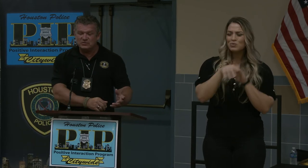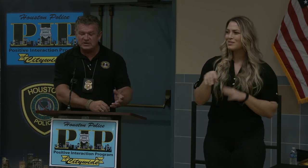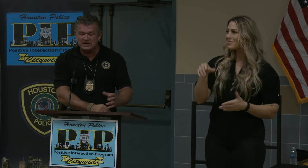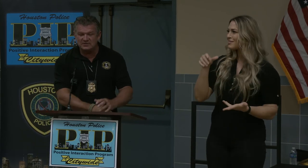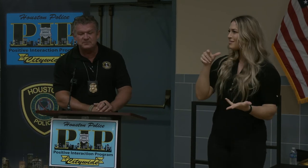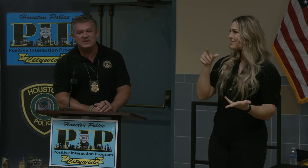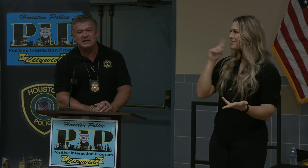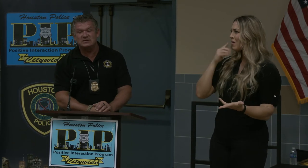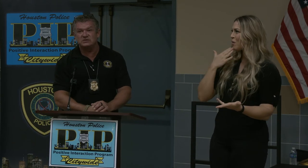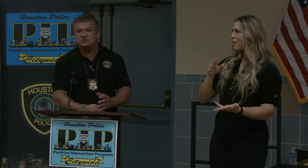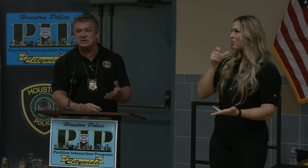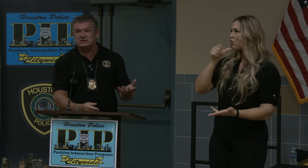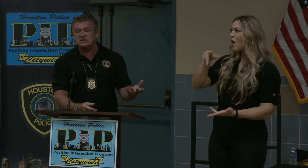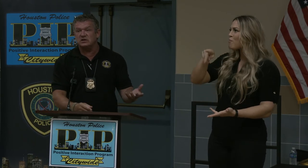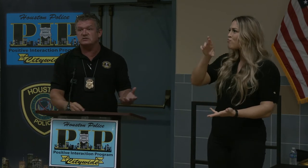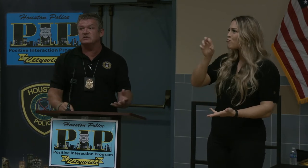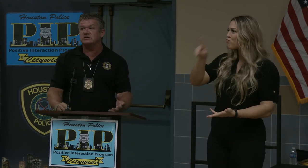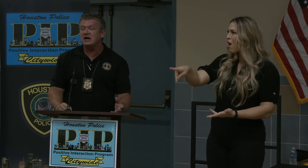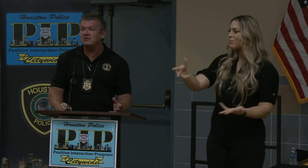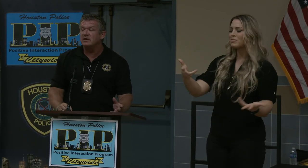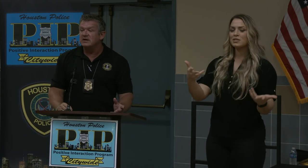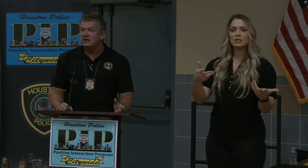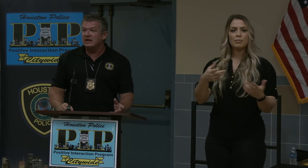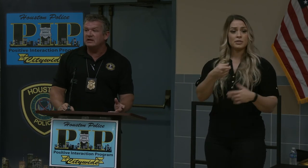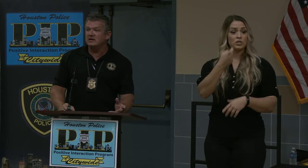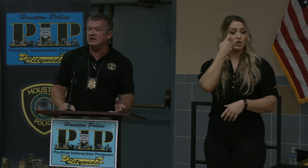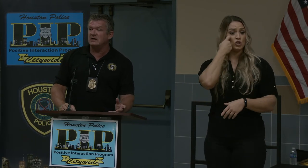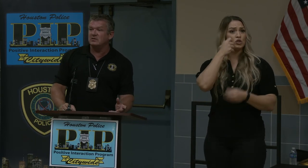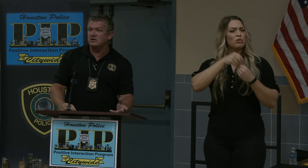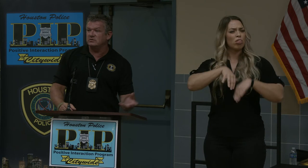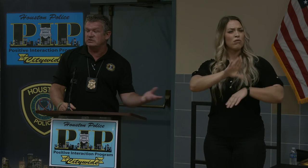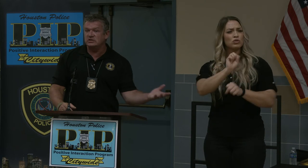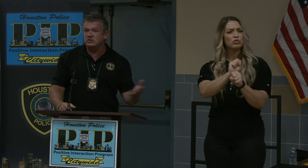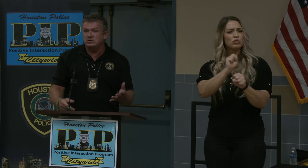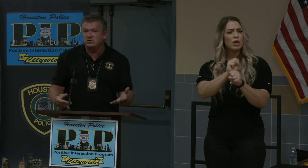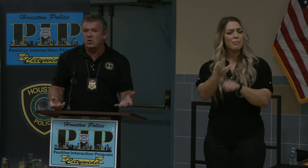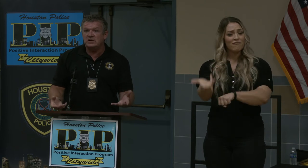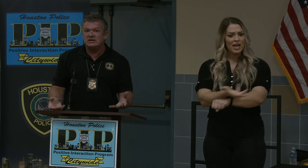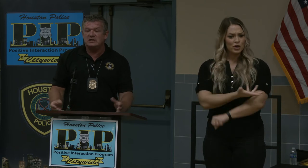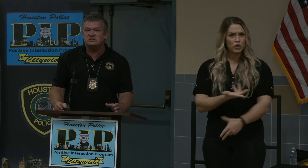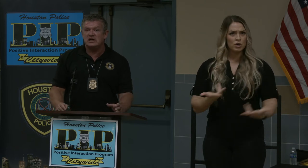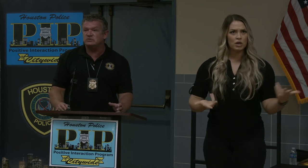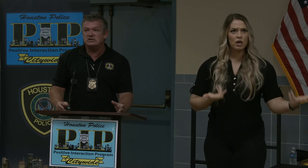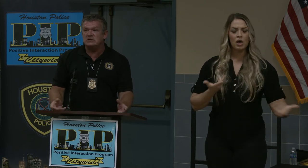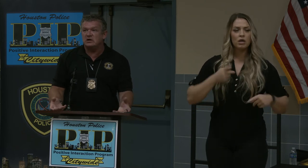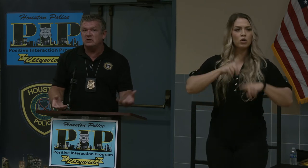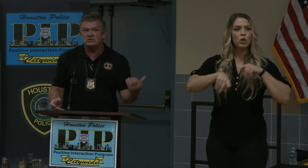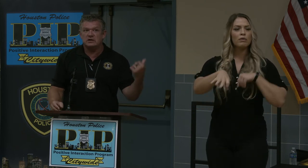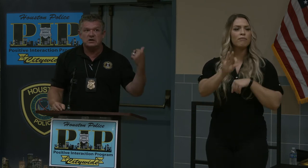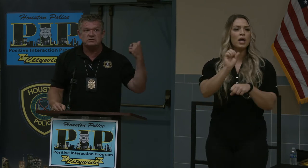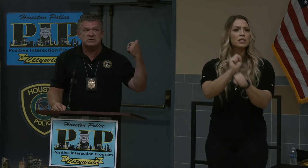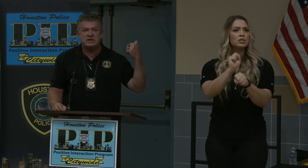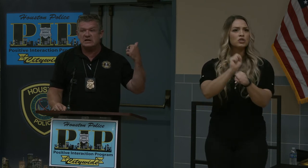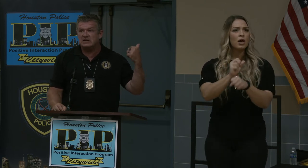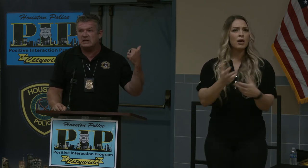but so she had lost her job and she couldn't go and get a job. Hers had been hit like a